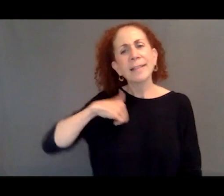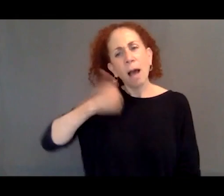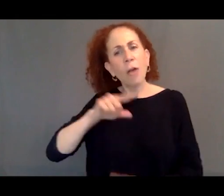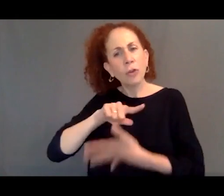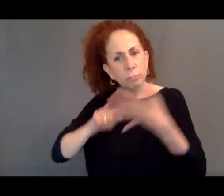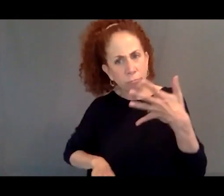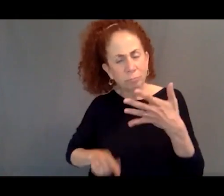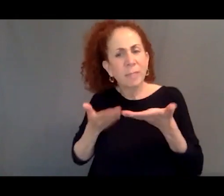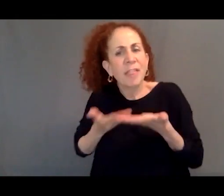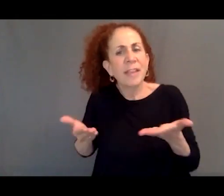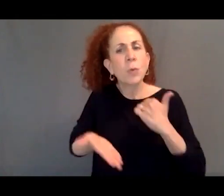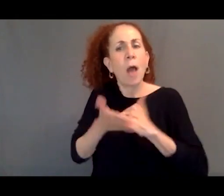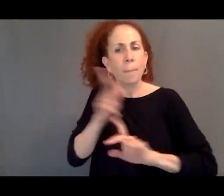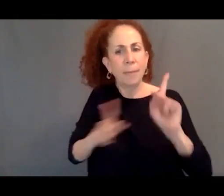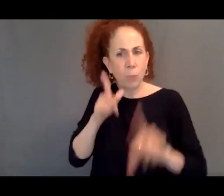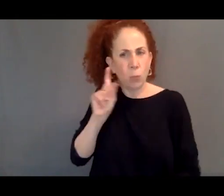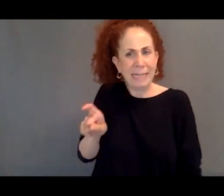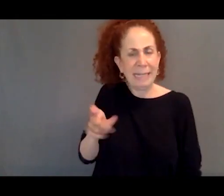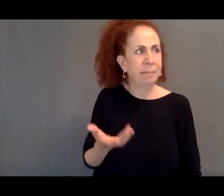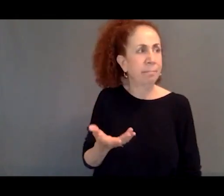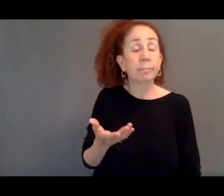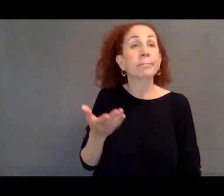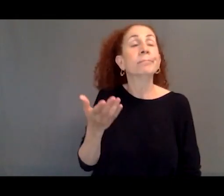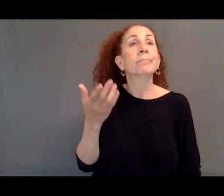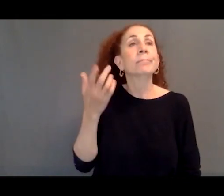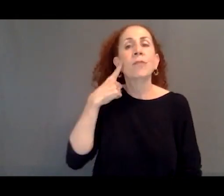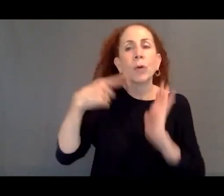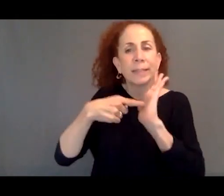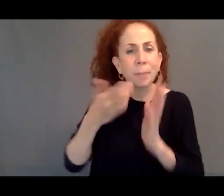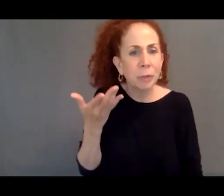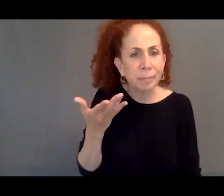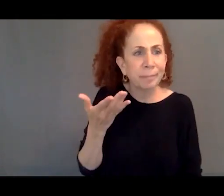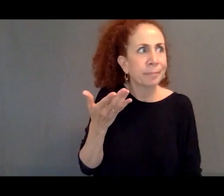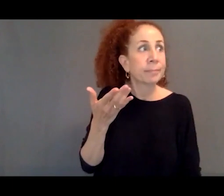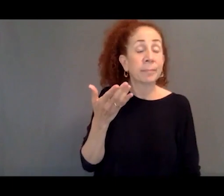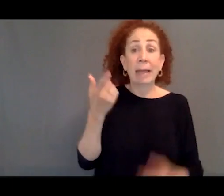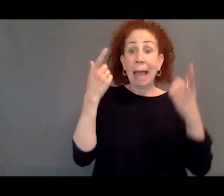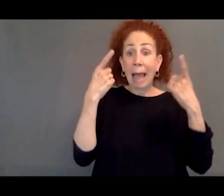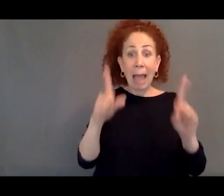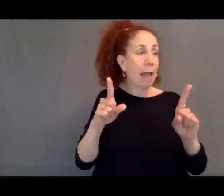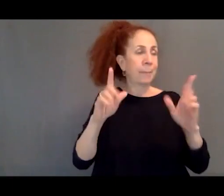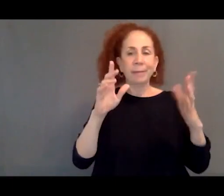aren't asylum seekers. For instance, people who are displaced by natural disasters.